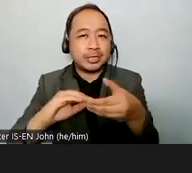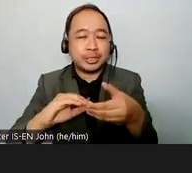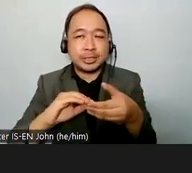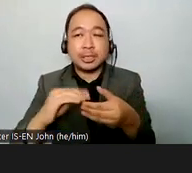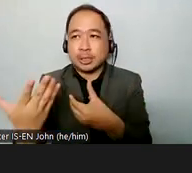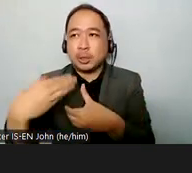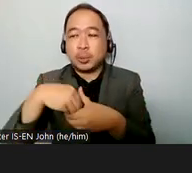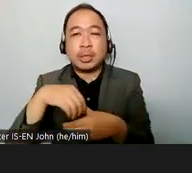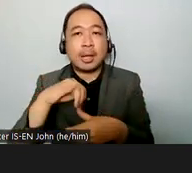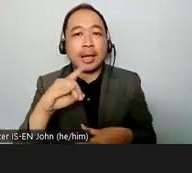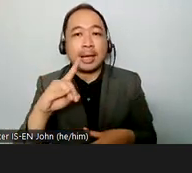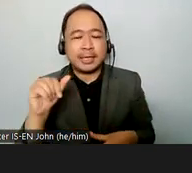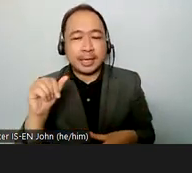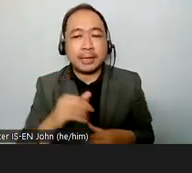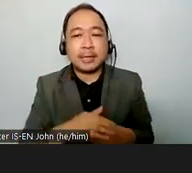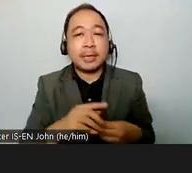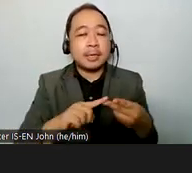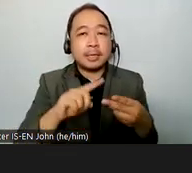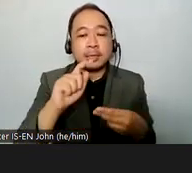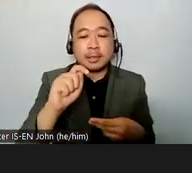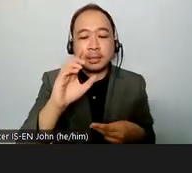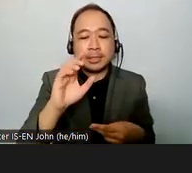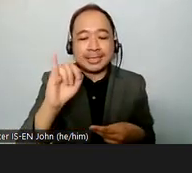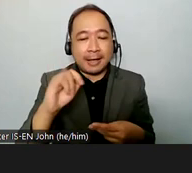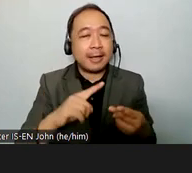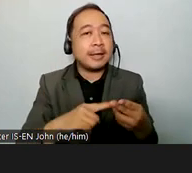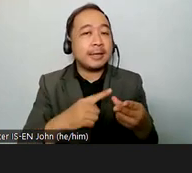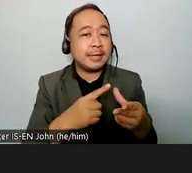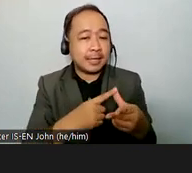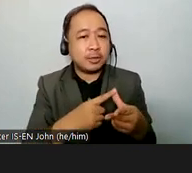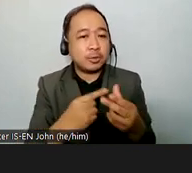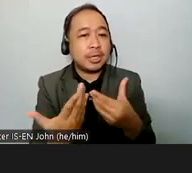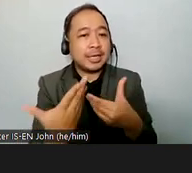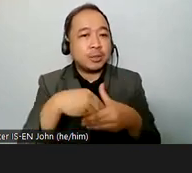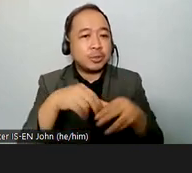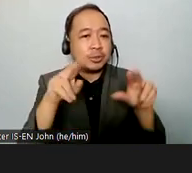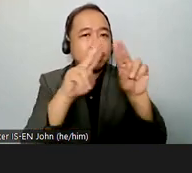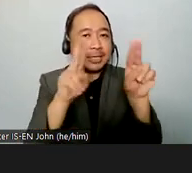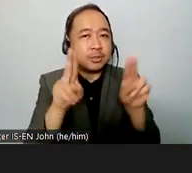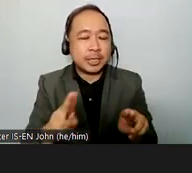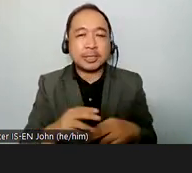enel tci inclusion international validity foundation disability rights international